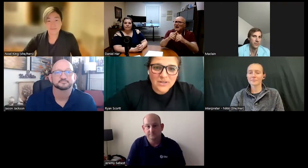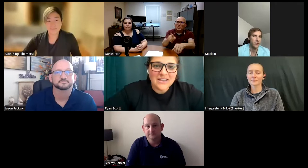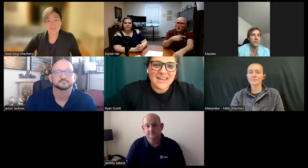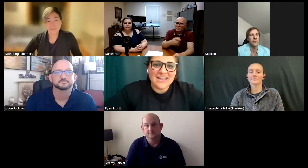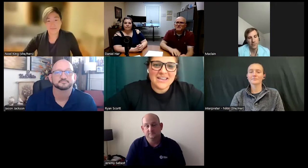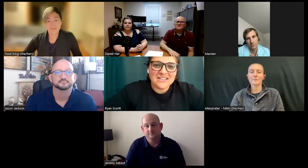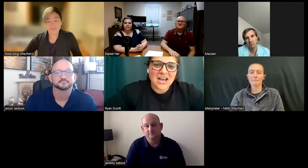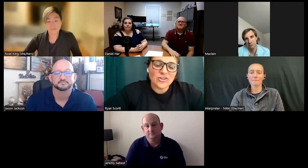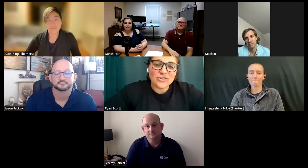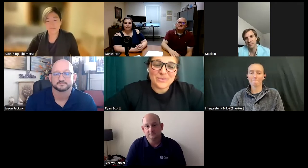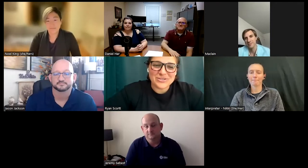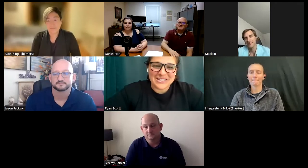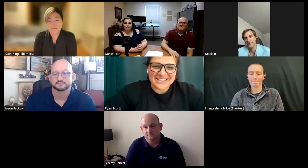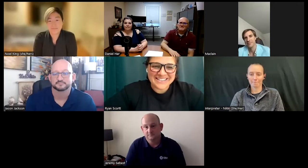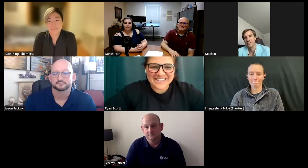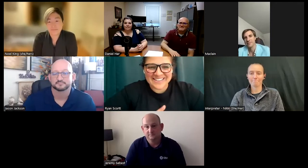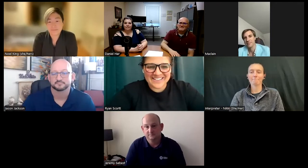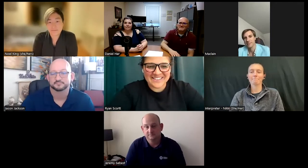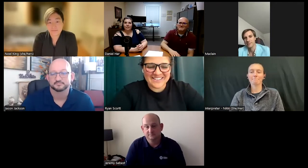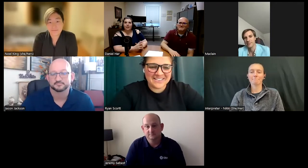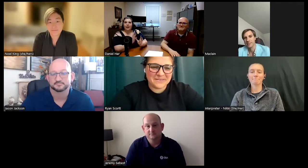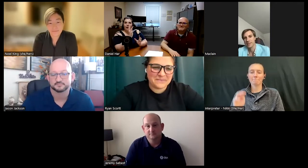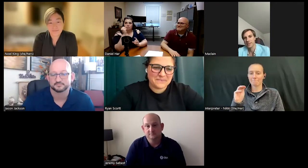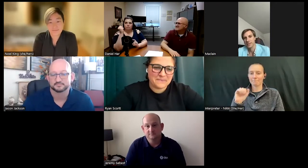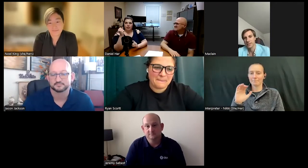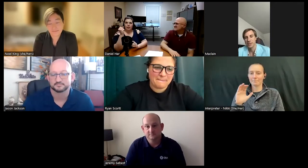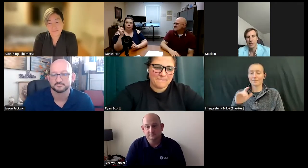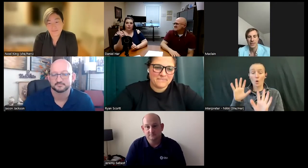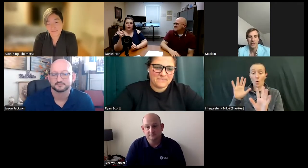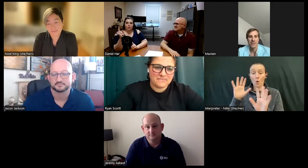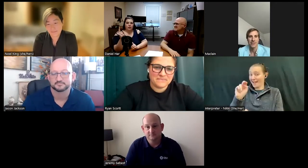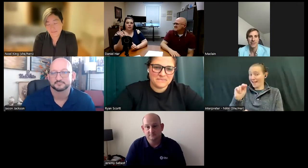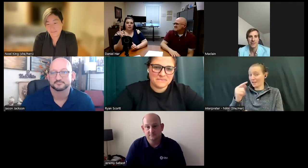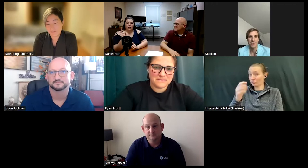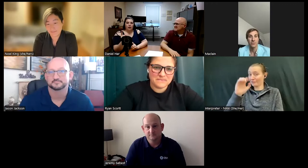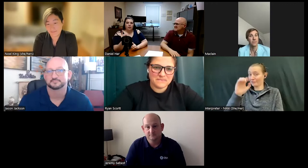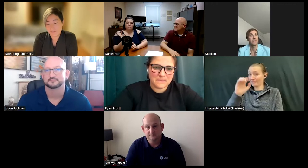and how long you've been doing it. And McLean before you start,